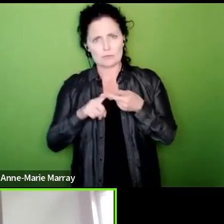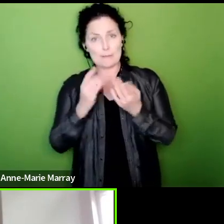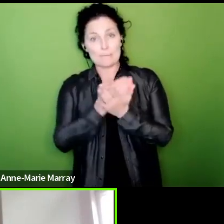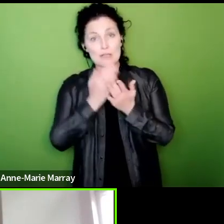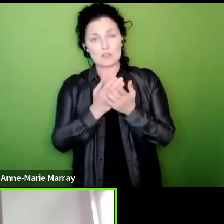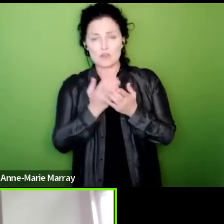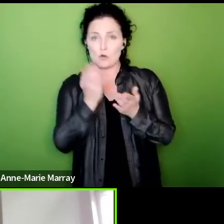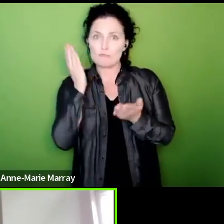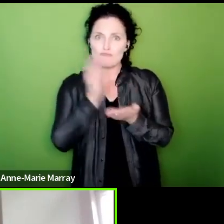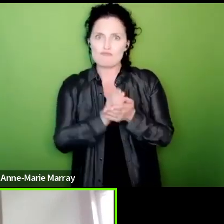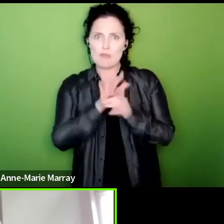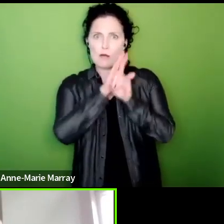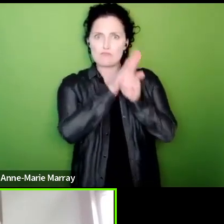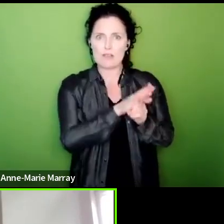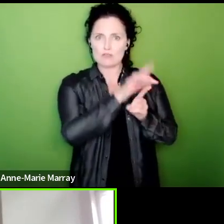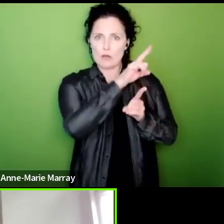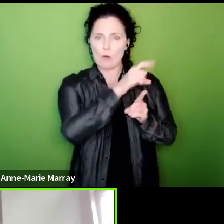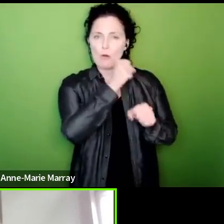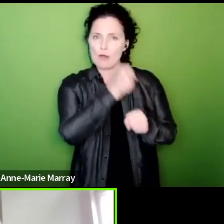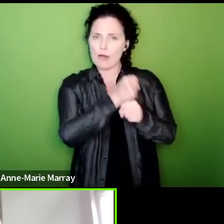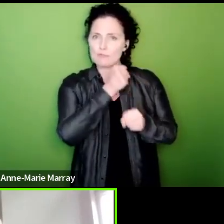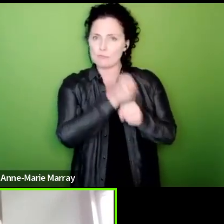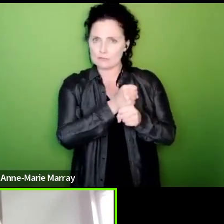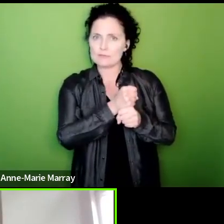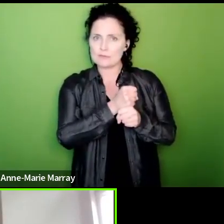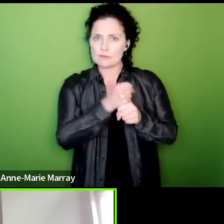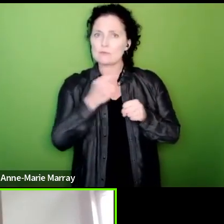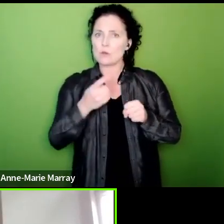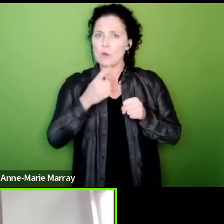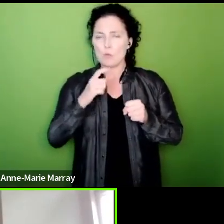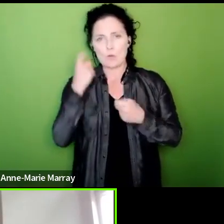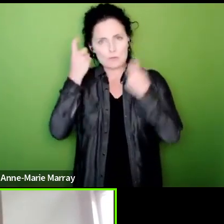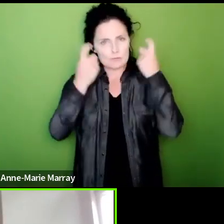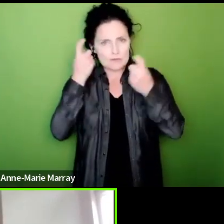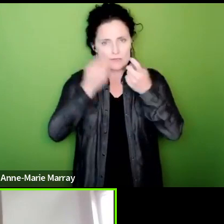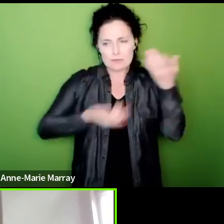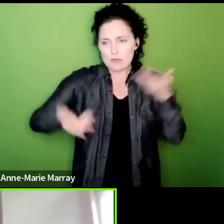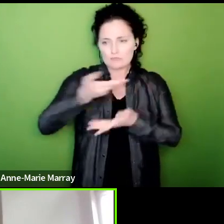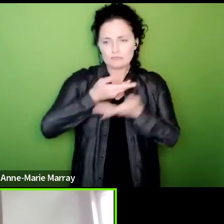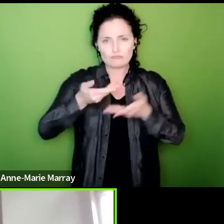government and that is the program of action that we will consider and announce next week